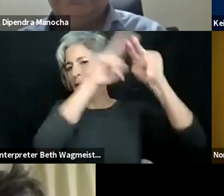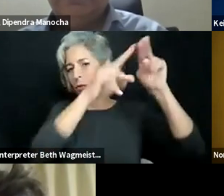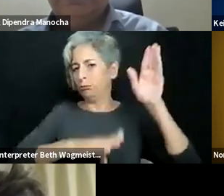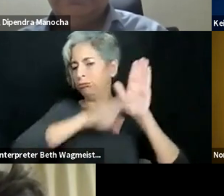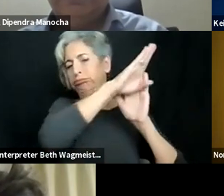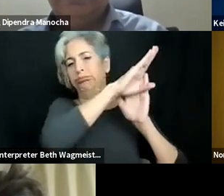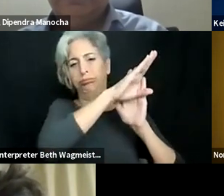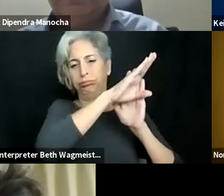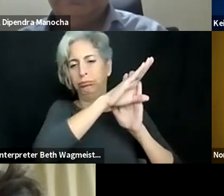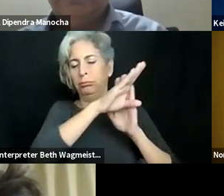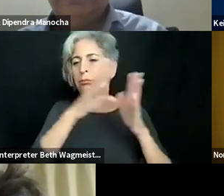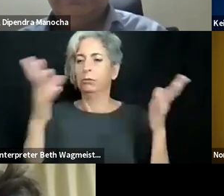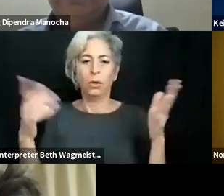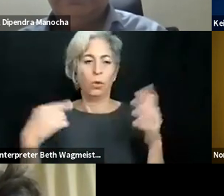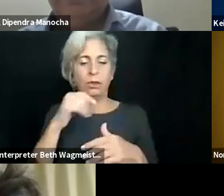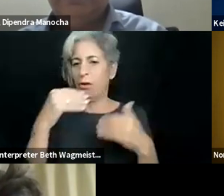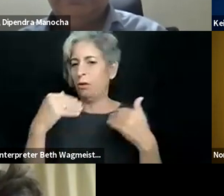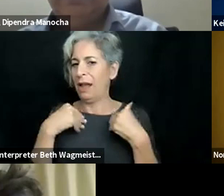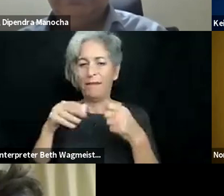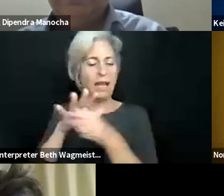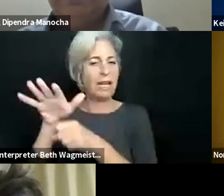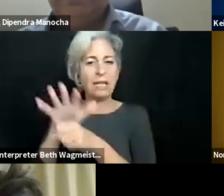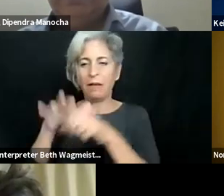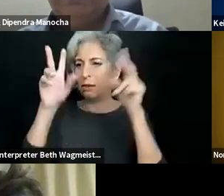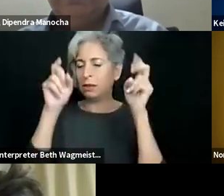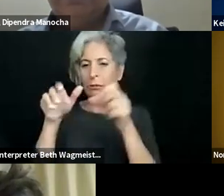my colleague stated, demand for accessibility subject matter experts